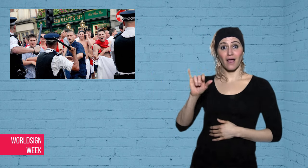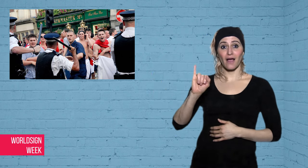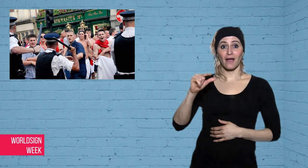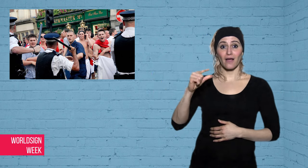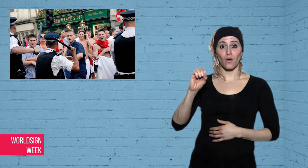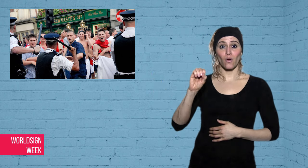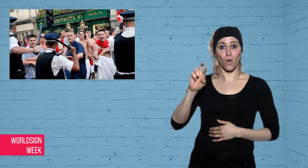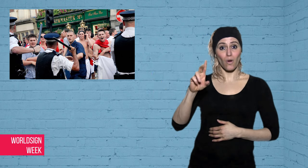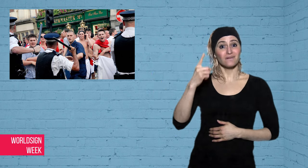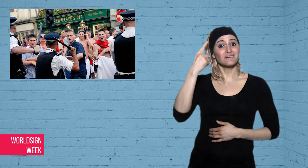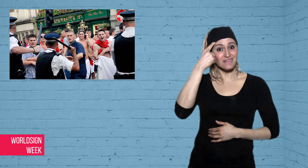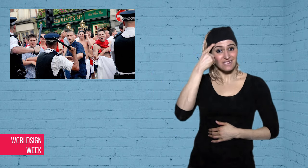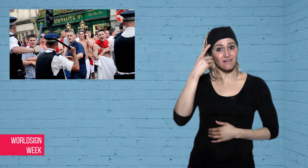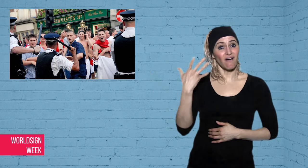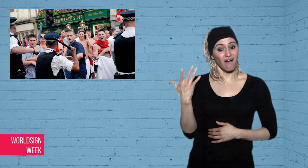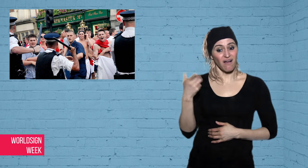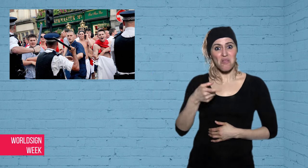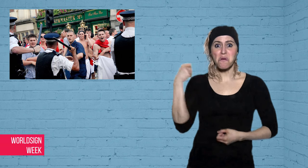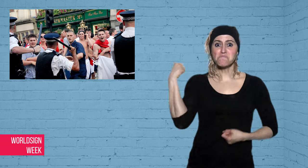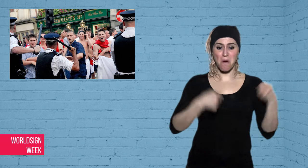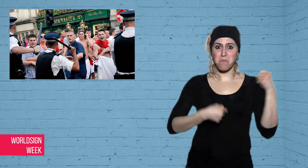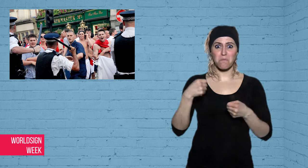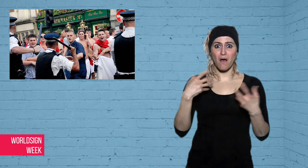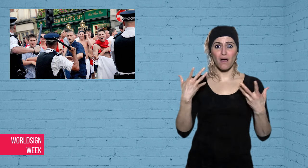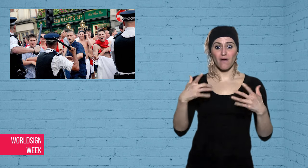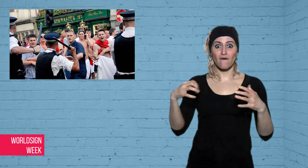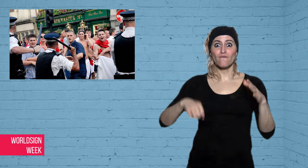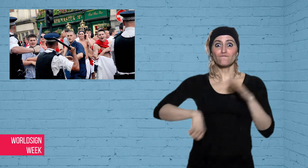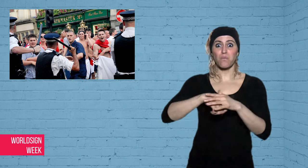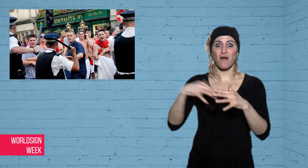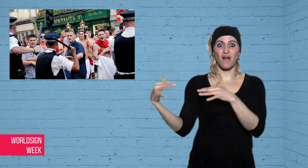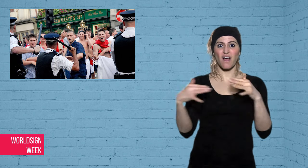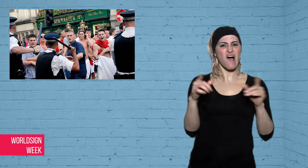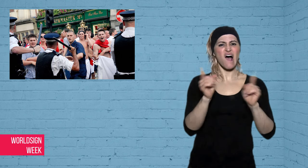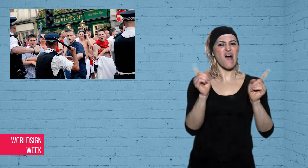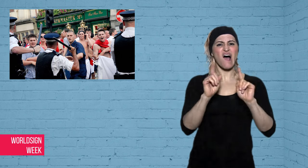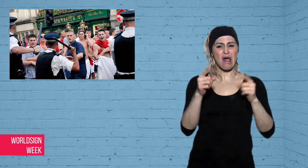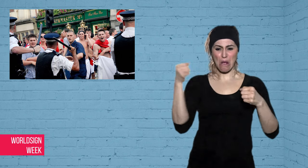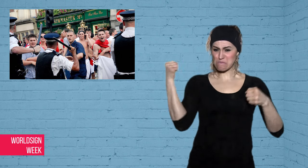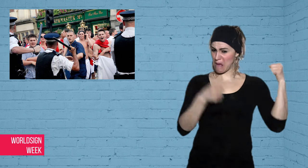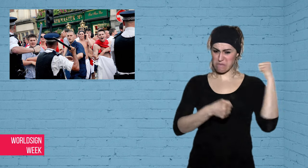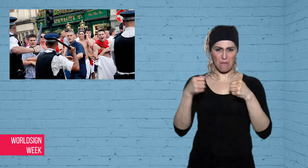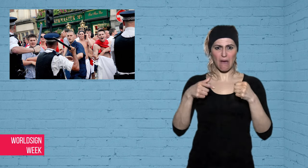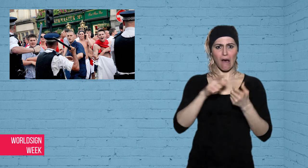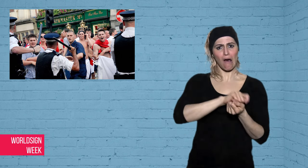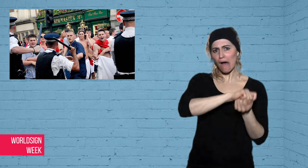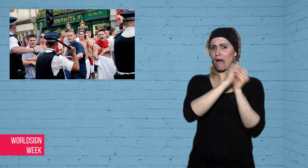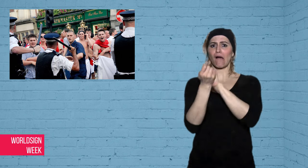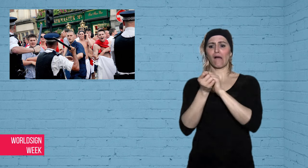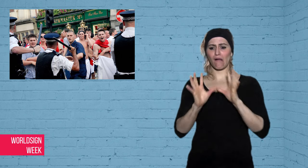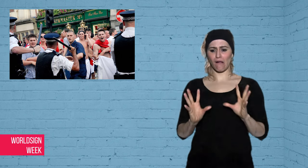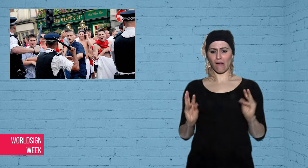believed organized fights “could turn